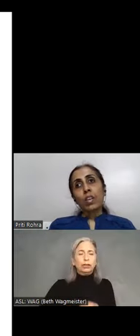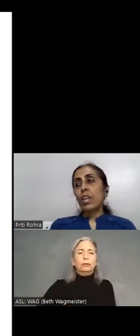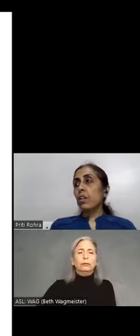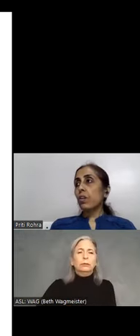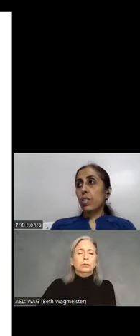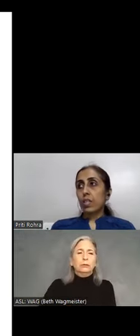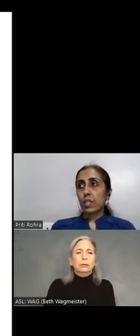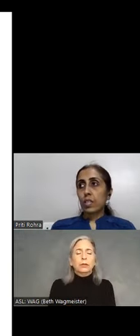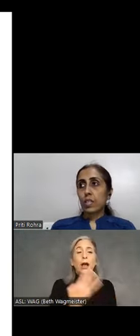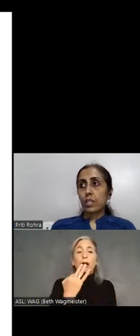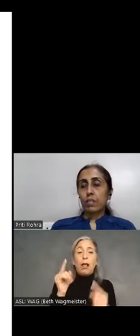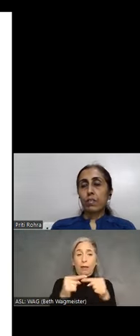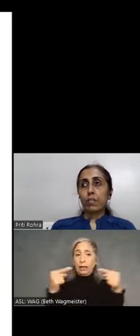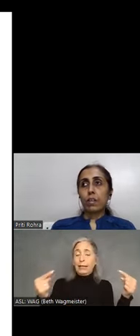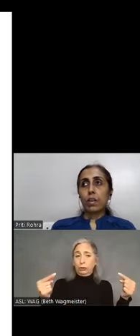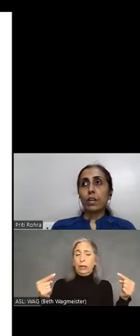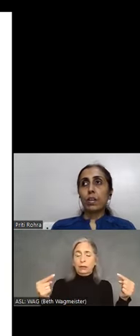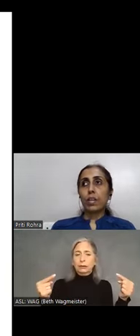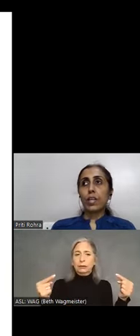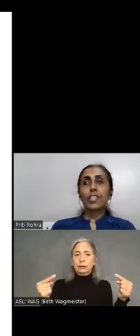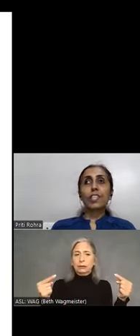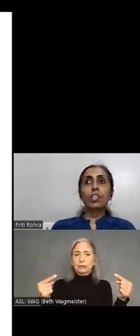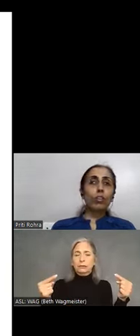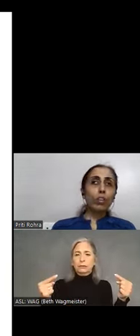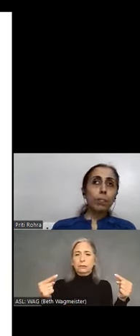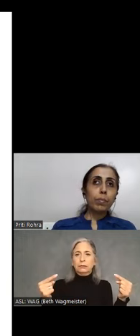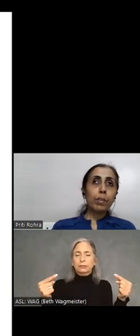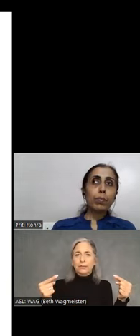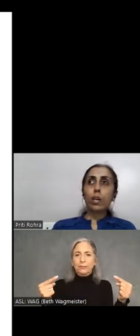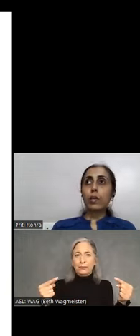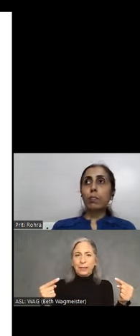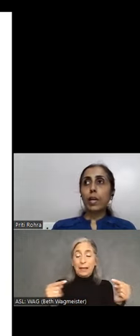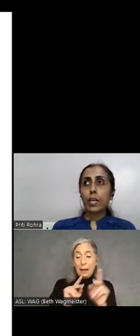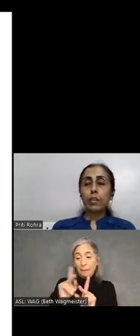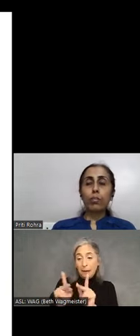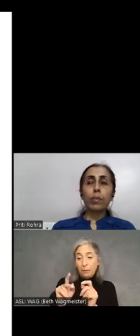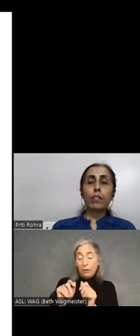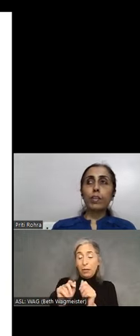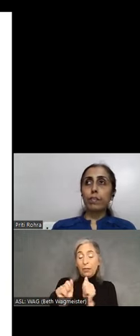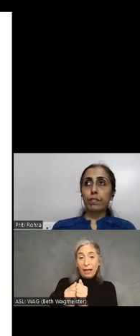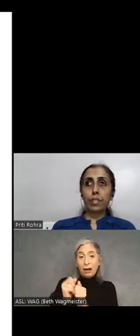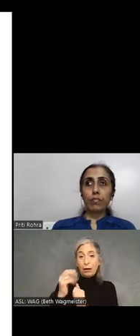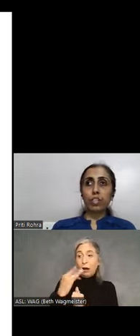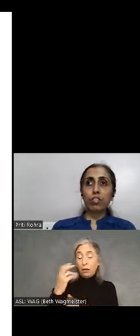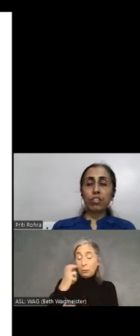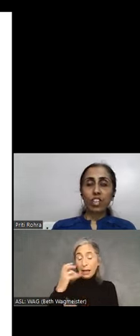Color contrast. It's not only people who are color blind who benefit with sufficient contrast